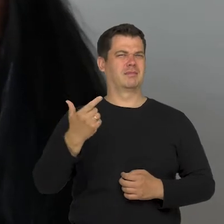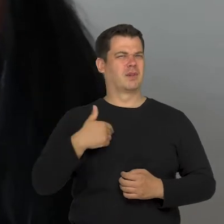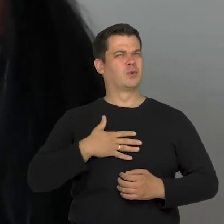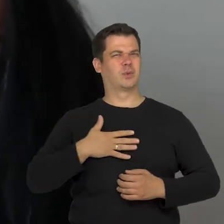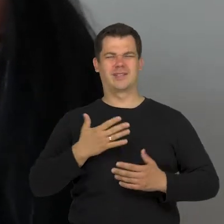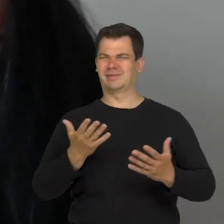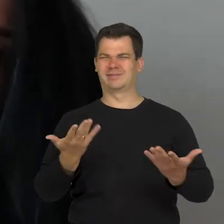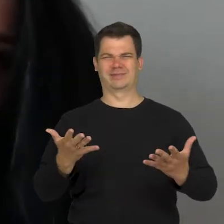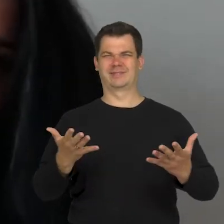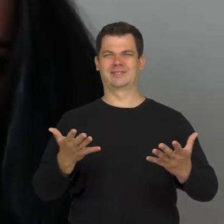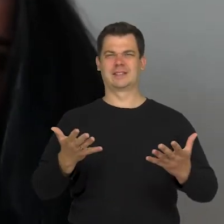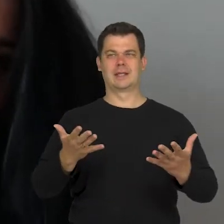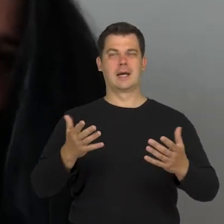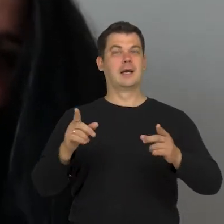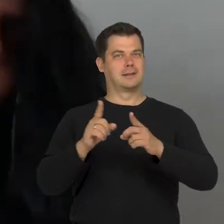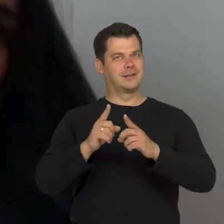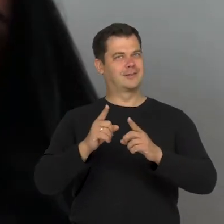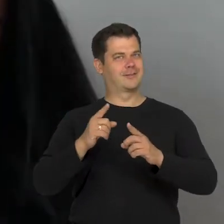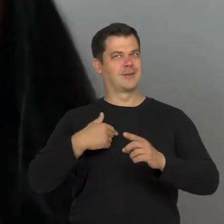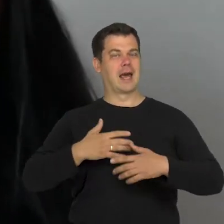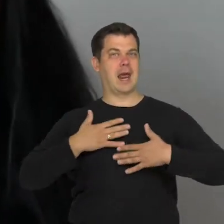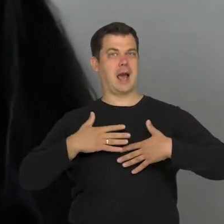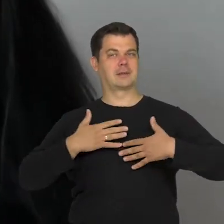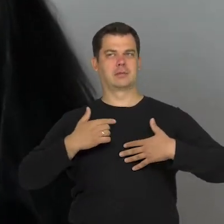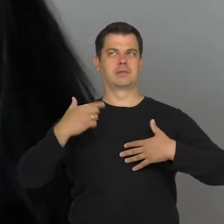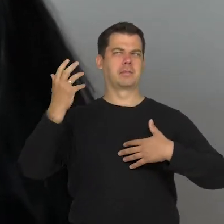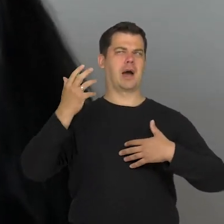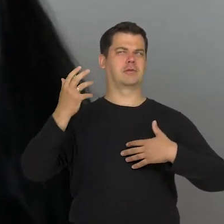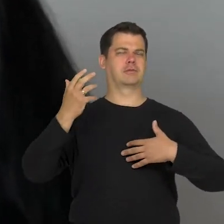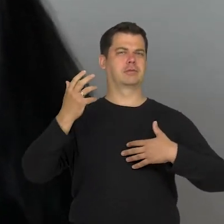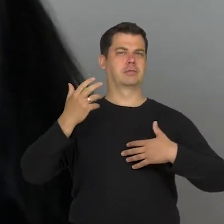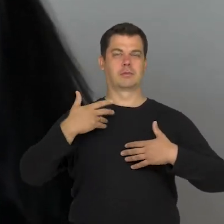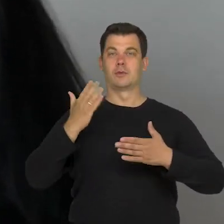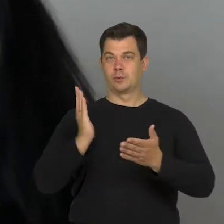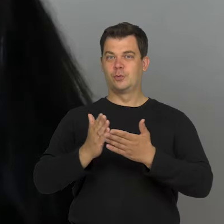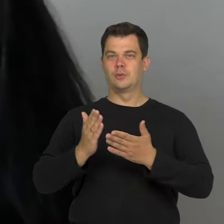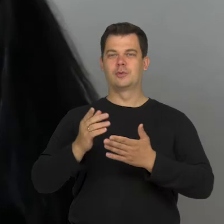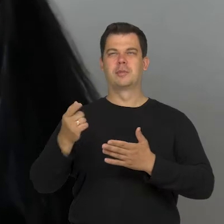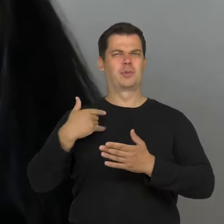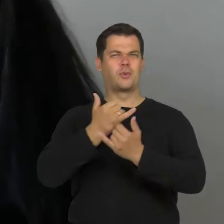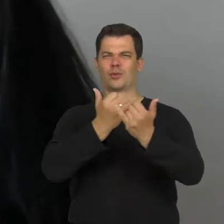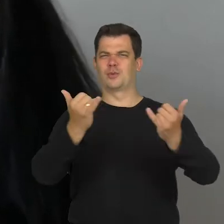Very often these reactions, from what I've heard from many people,